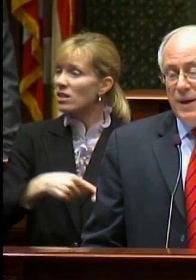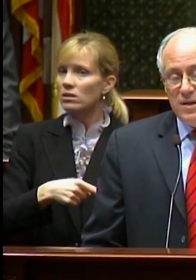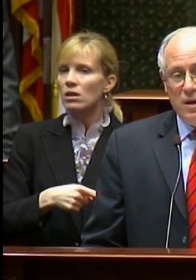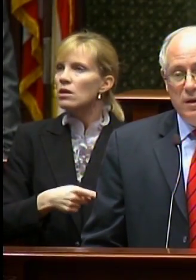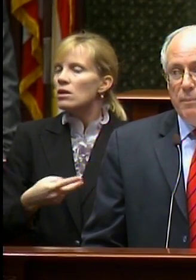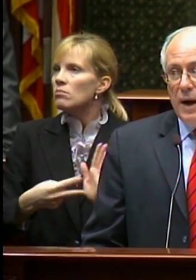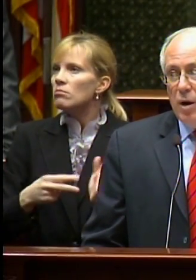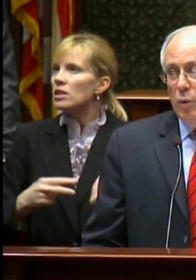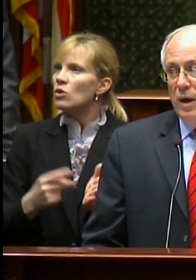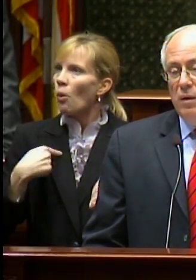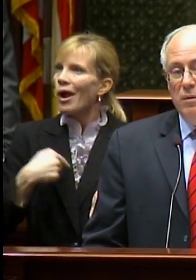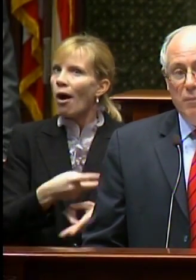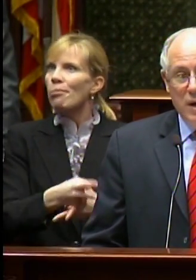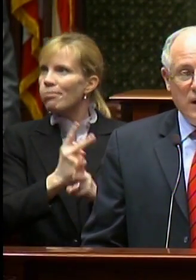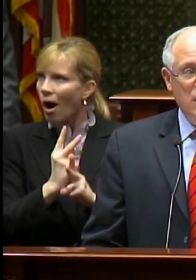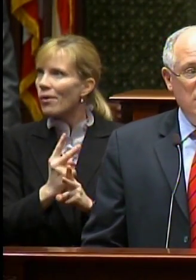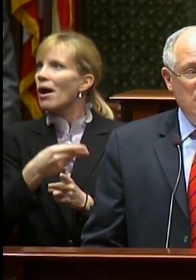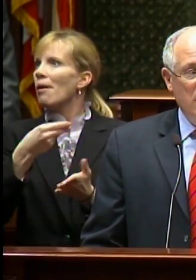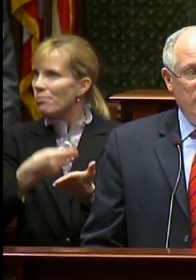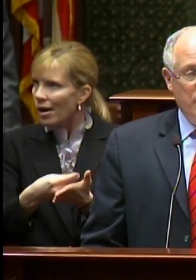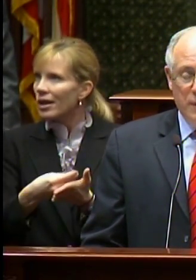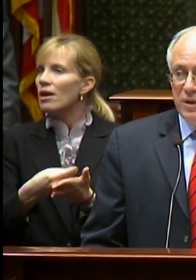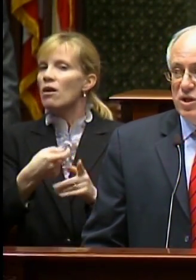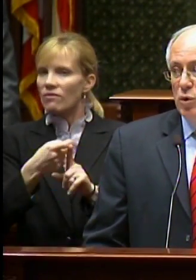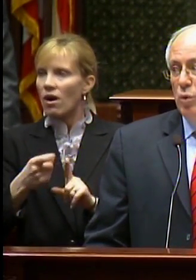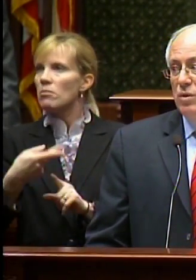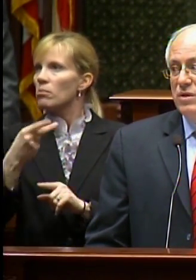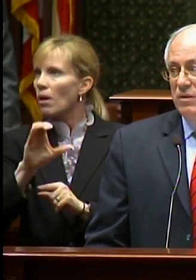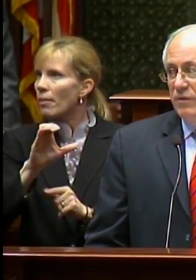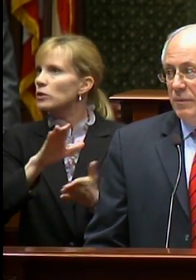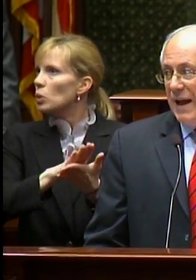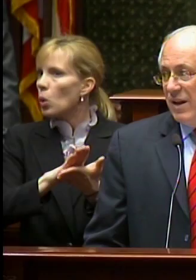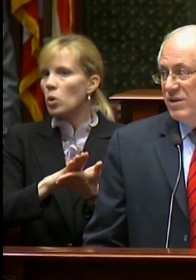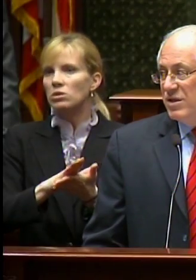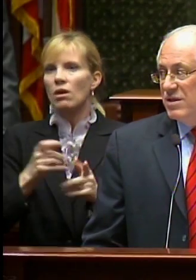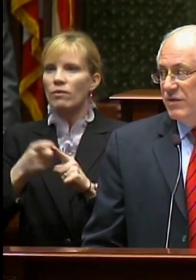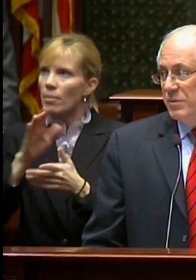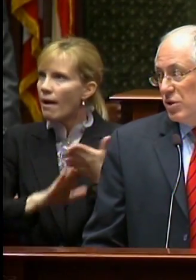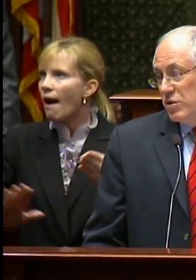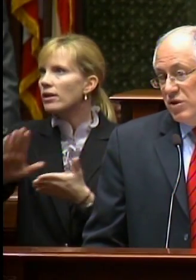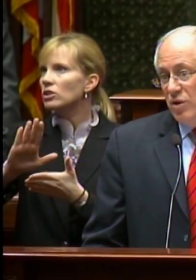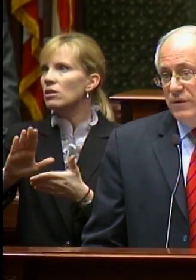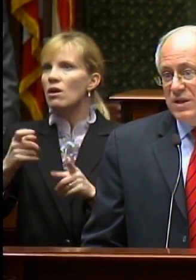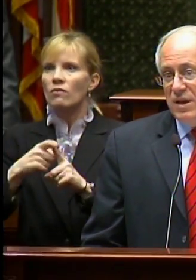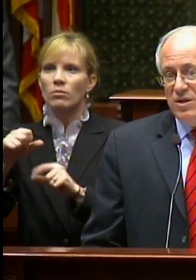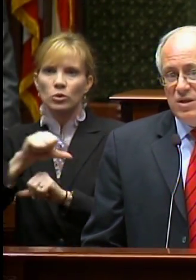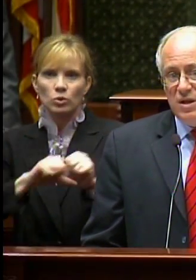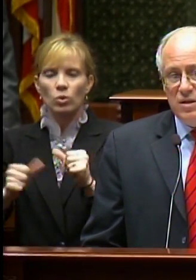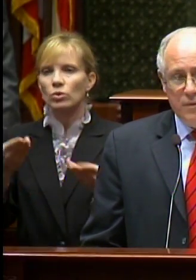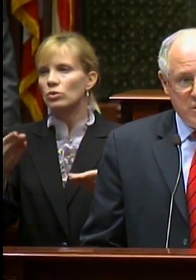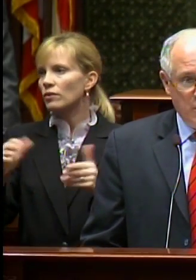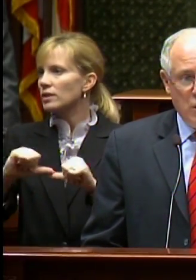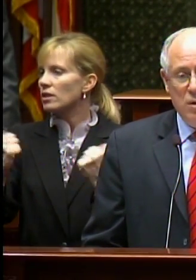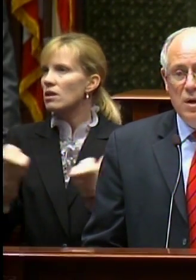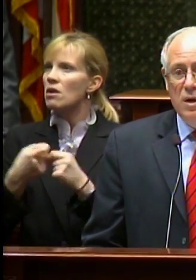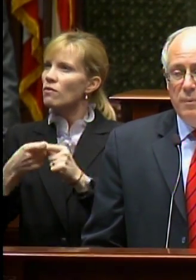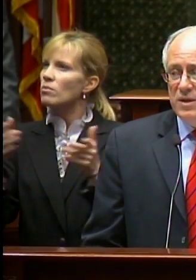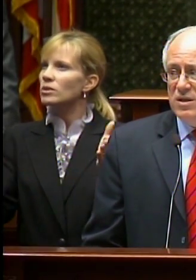basically borrowing money from public schools, colleges, social service agencies, small business